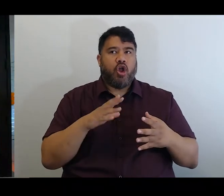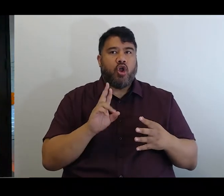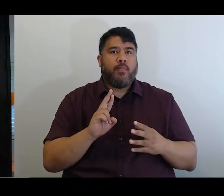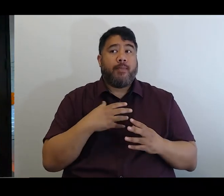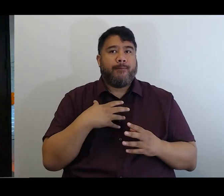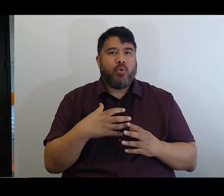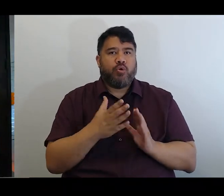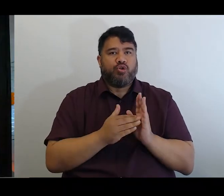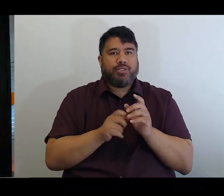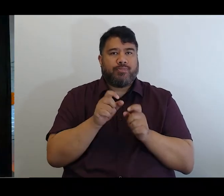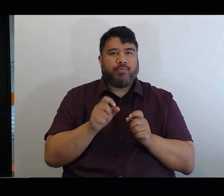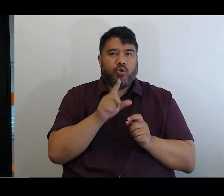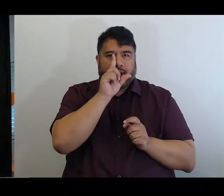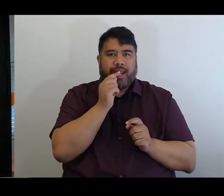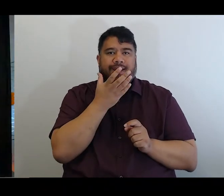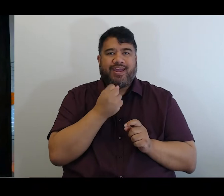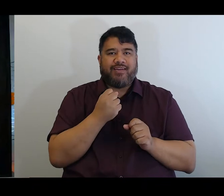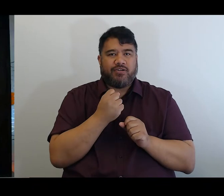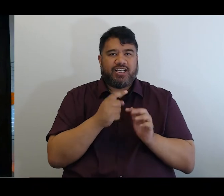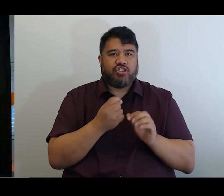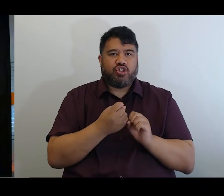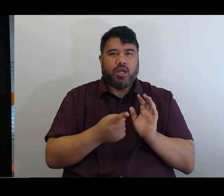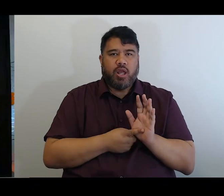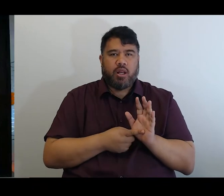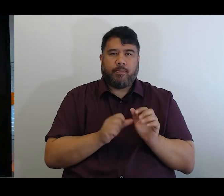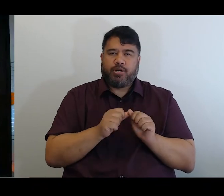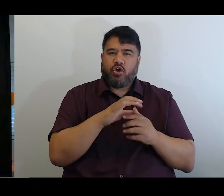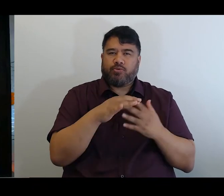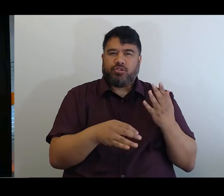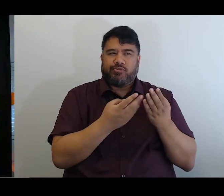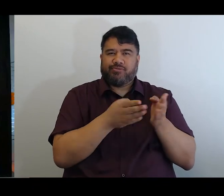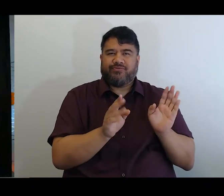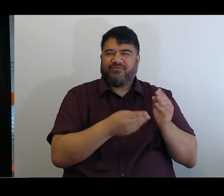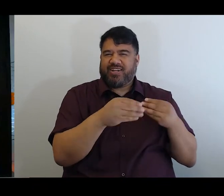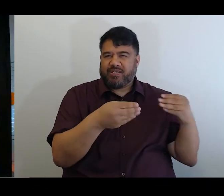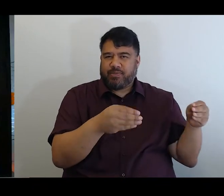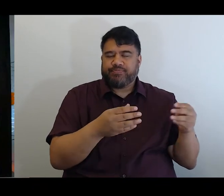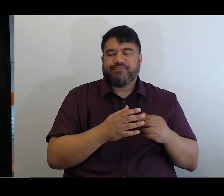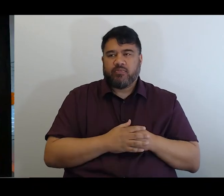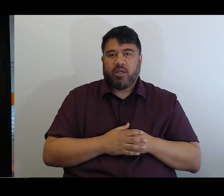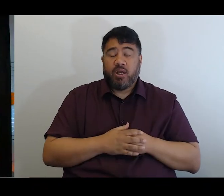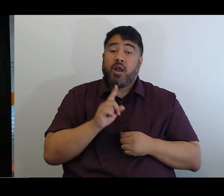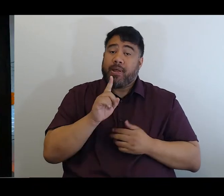I'm really aware of the expectations that all of this places on a new ministry, and on me as our Chief Executive.